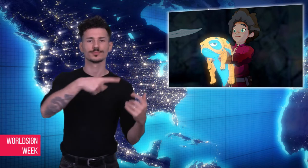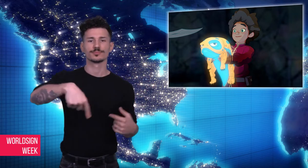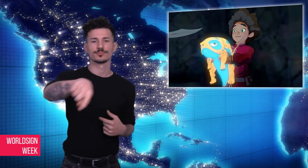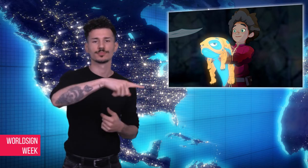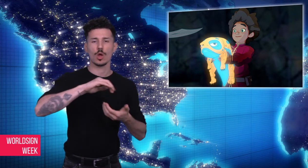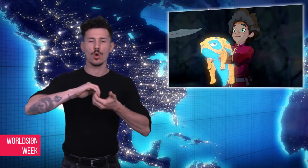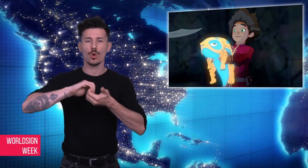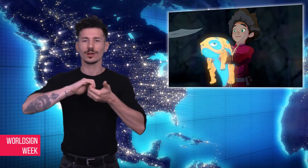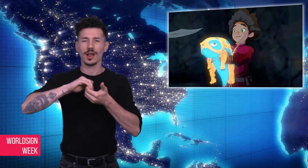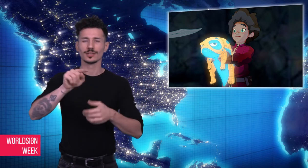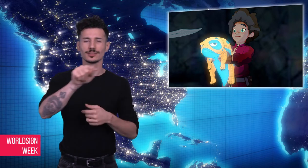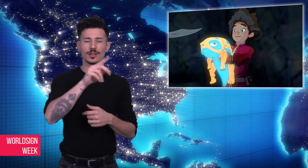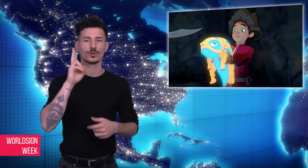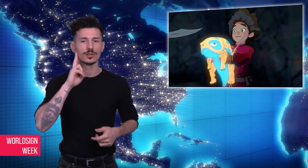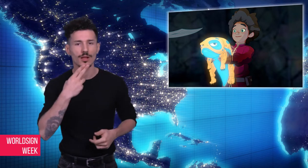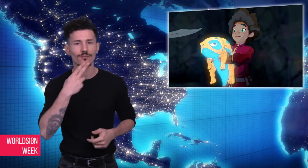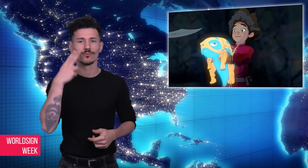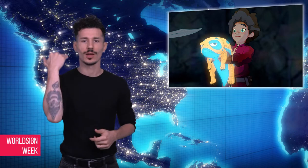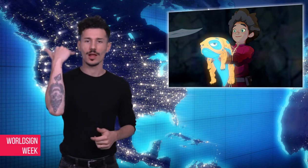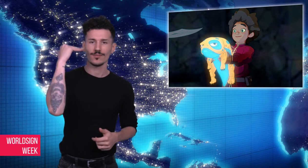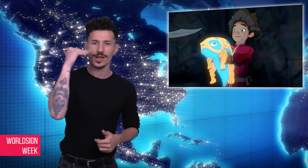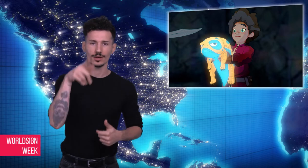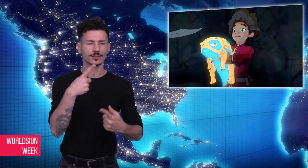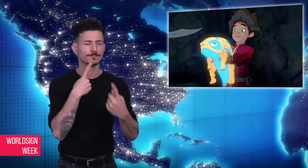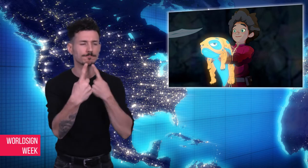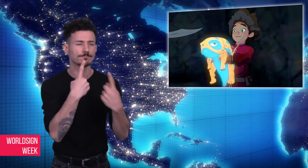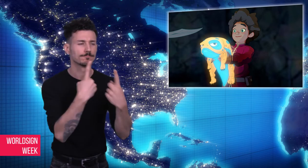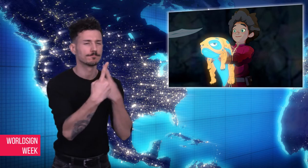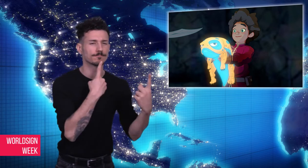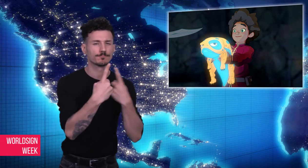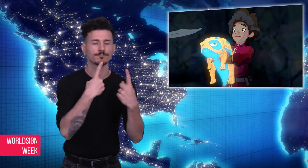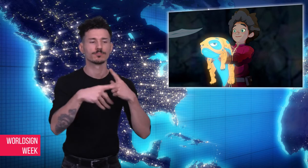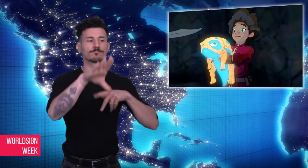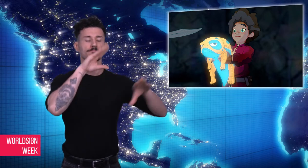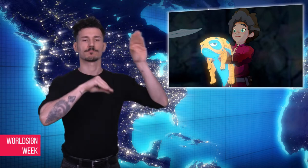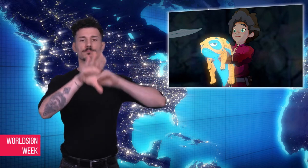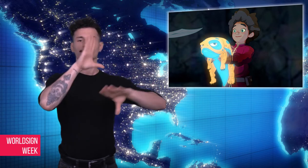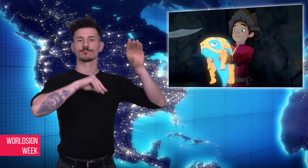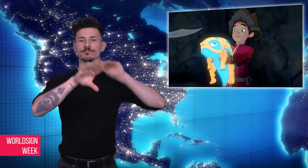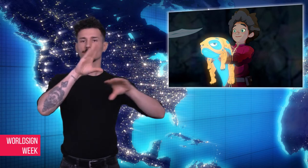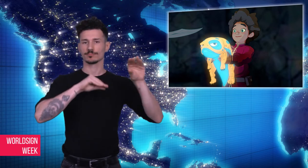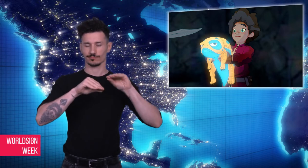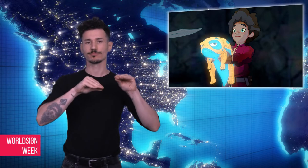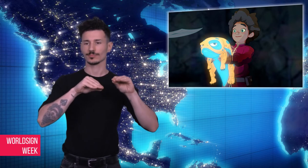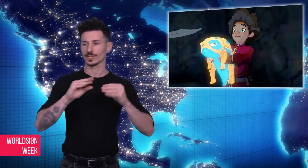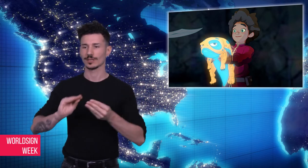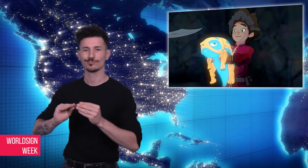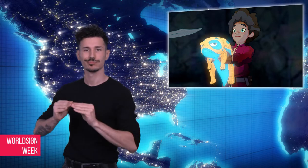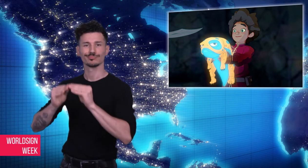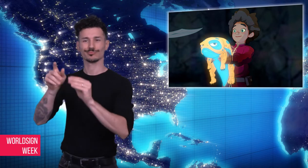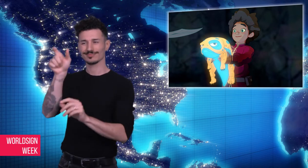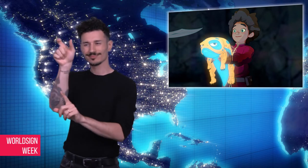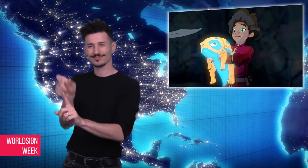and Hard-of-Hearing organizations to help them